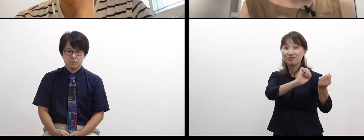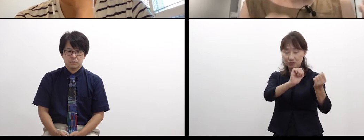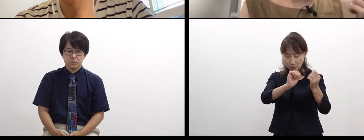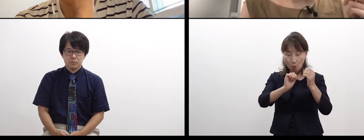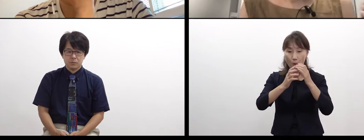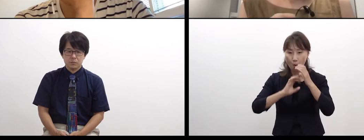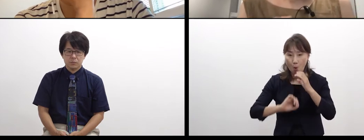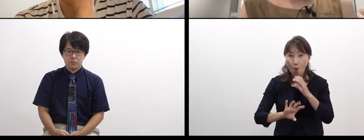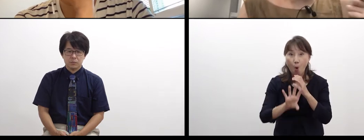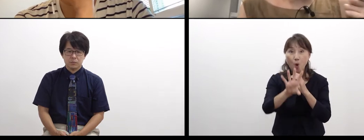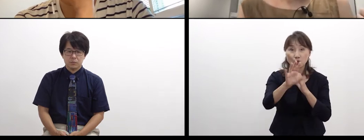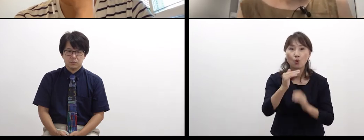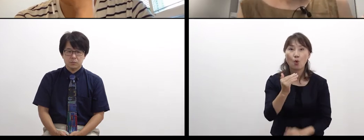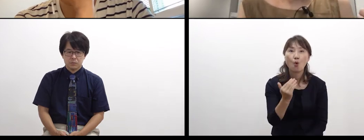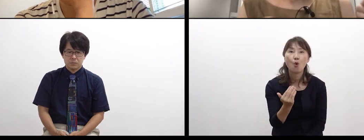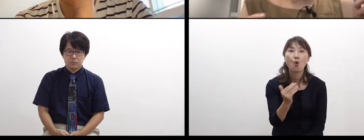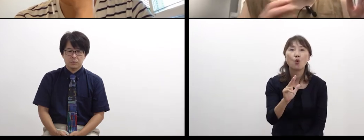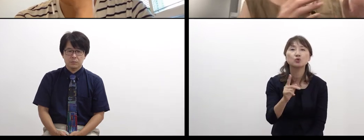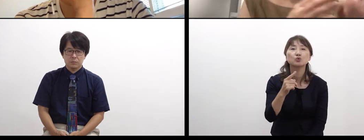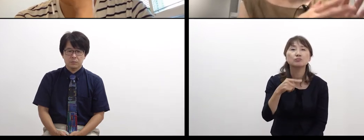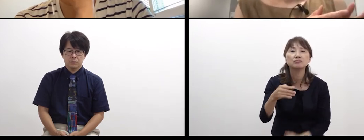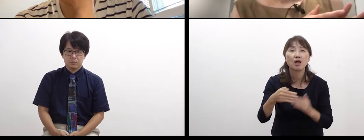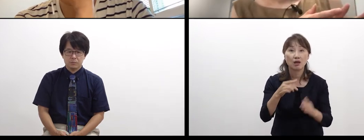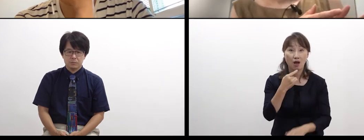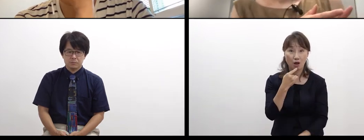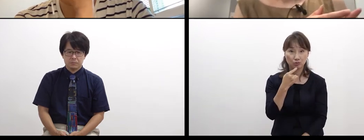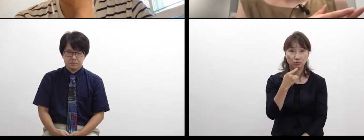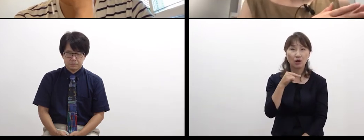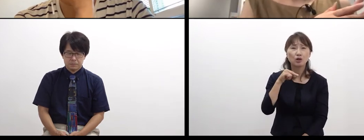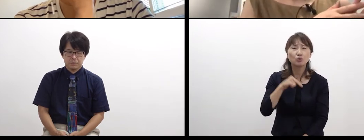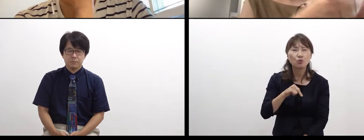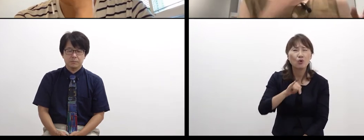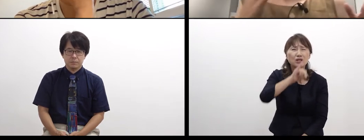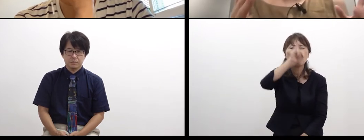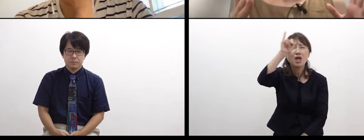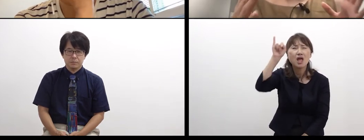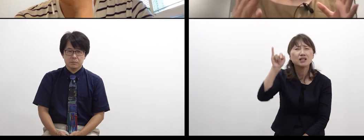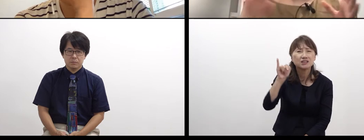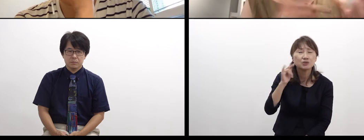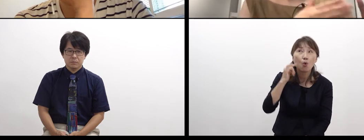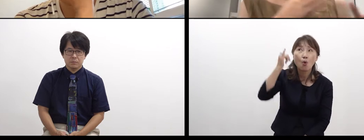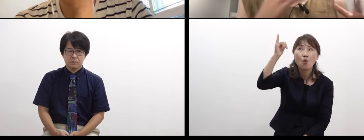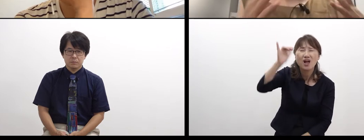how I could tell them the image of the violin. It’s like how